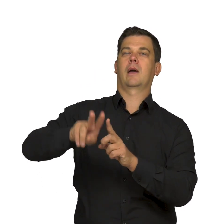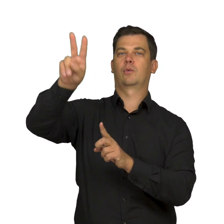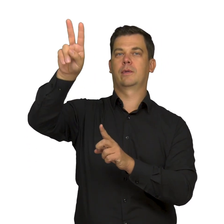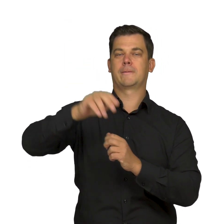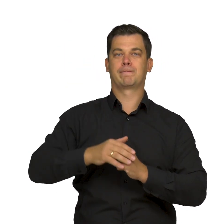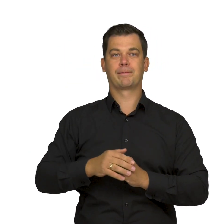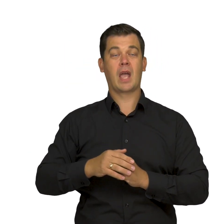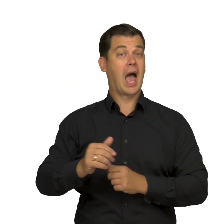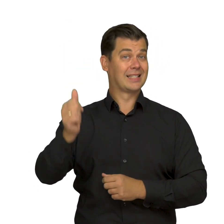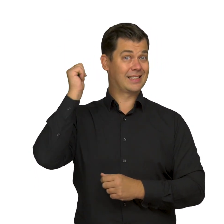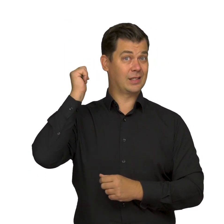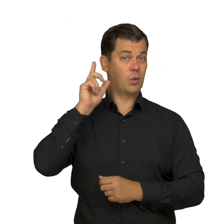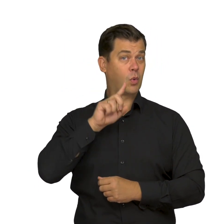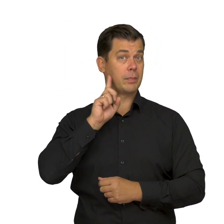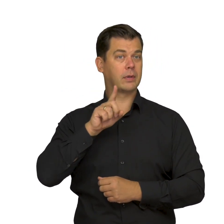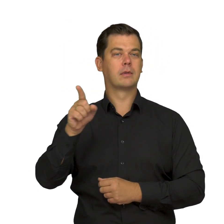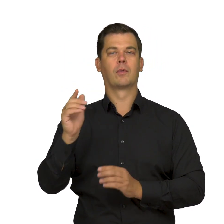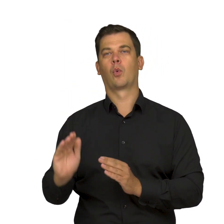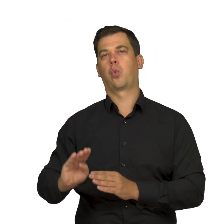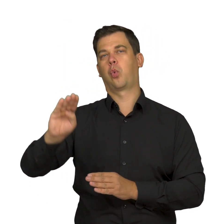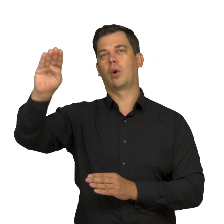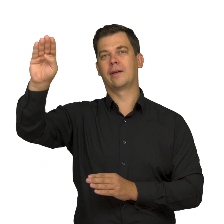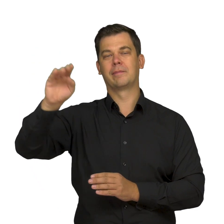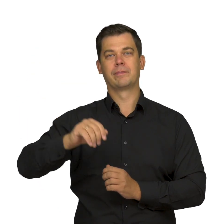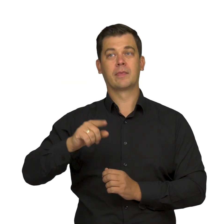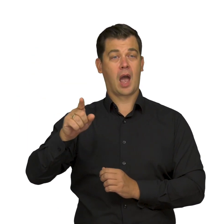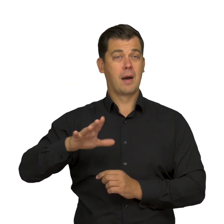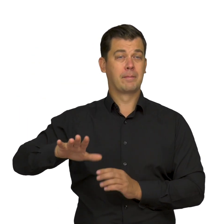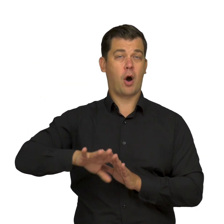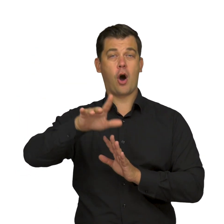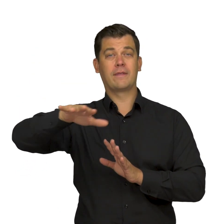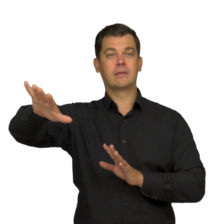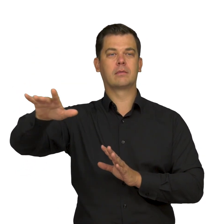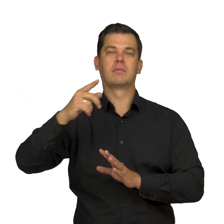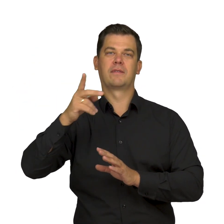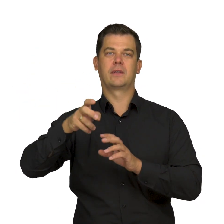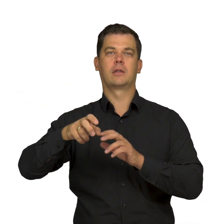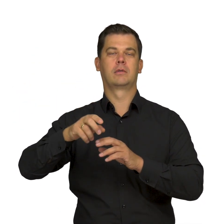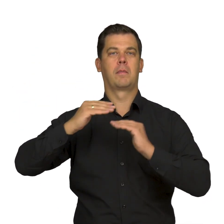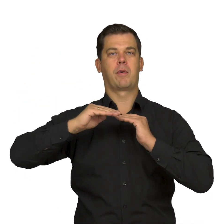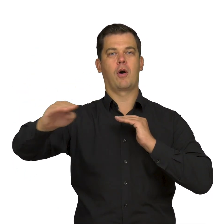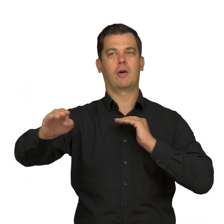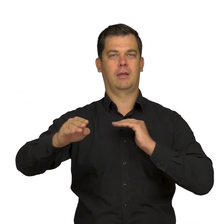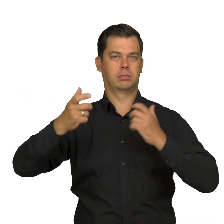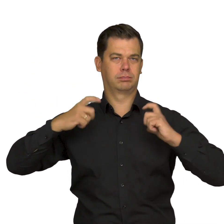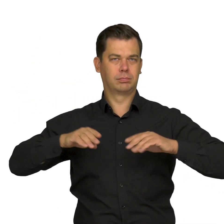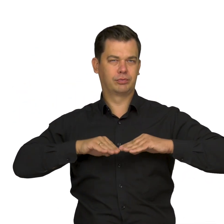Behind the lad is a fragment of a hill. Most of its surface is taken up by a ploughed field with yellow flowers.